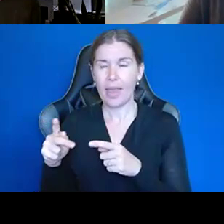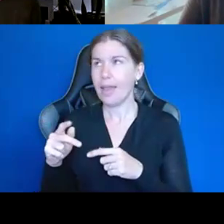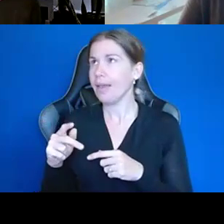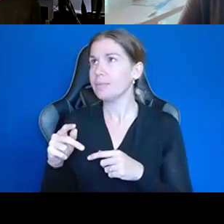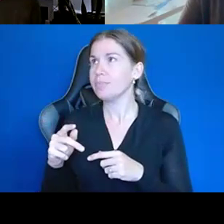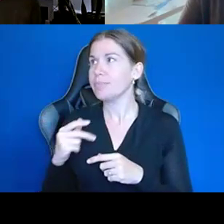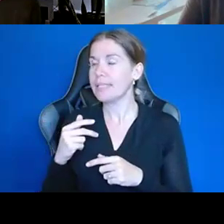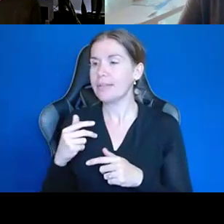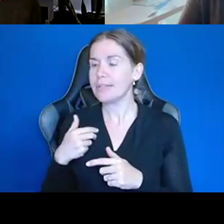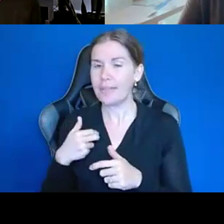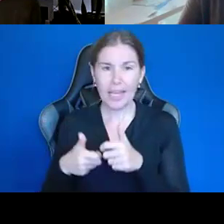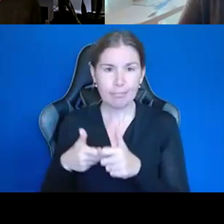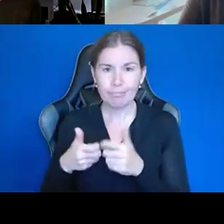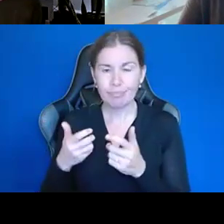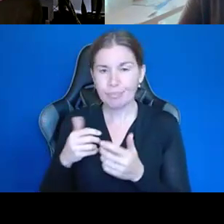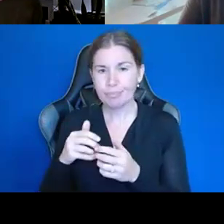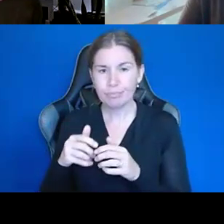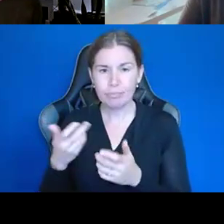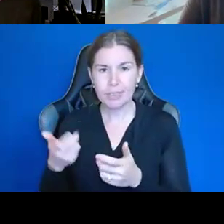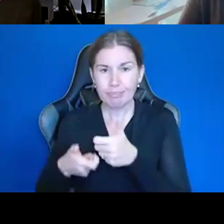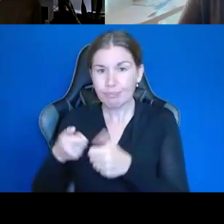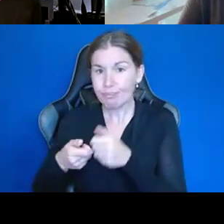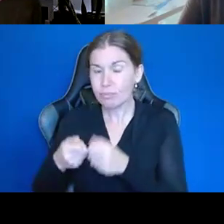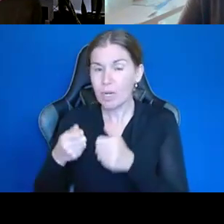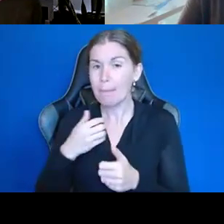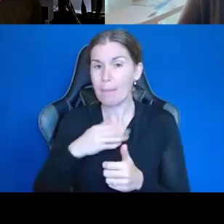is how much my son or daughter has earned, and it's so easy.